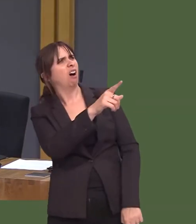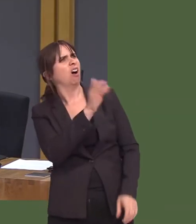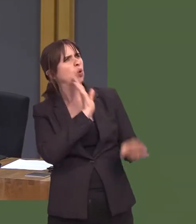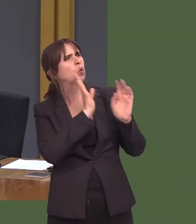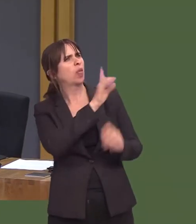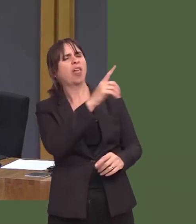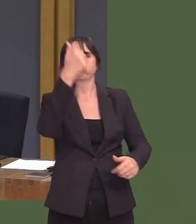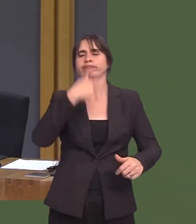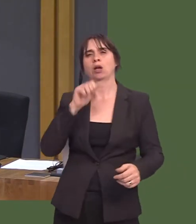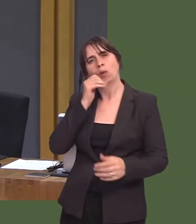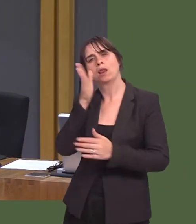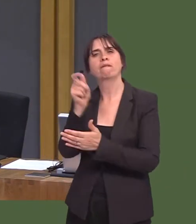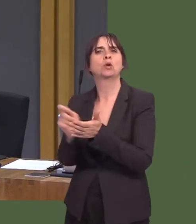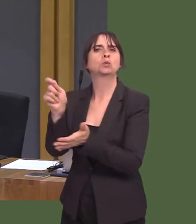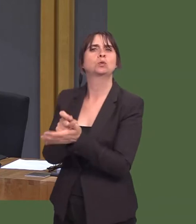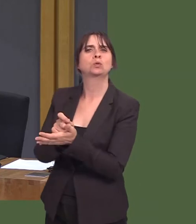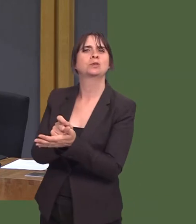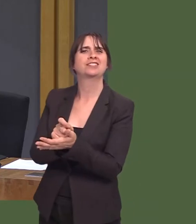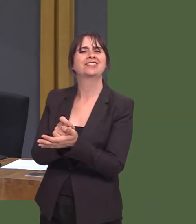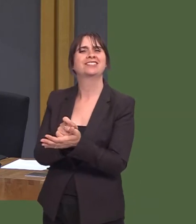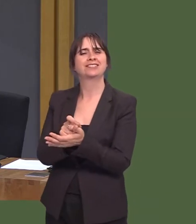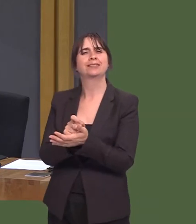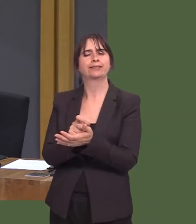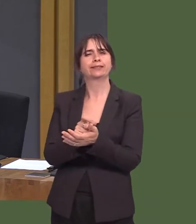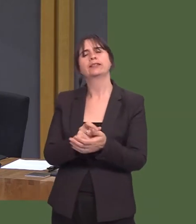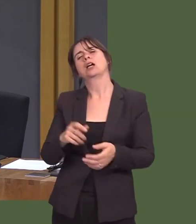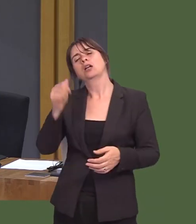brin o bleidleisioín orfodol, beth arall a allwn ni ei wneud?